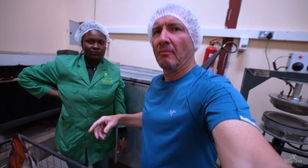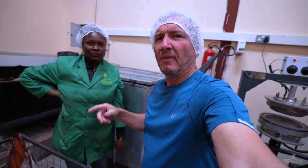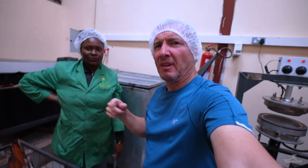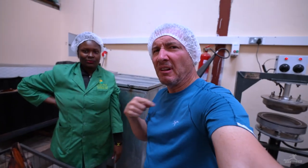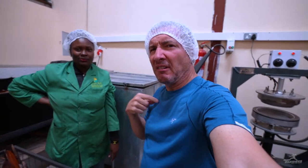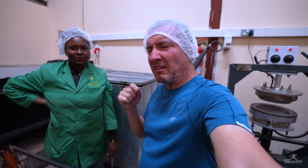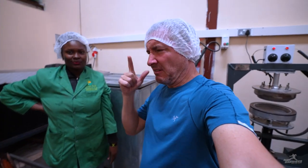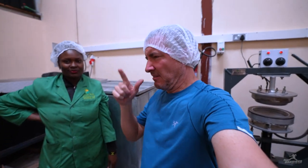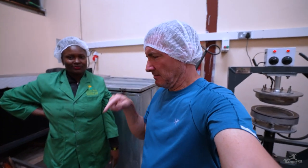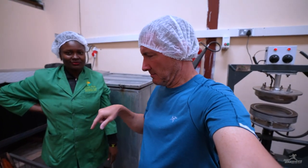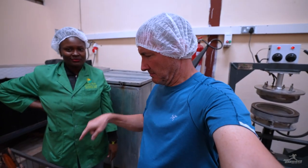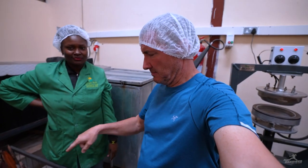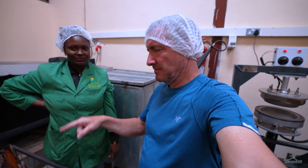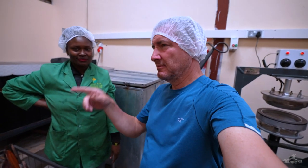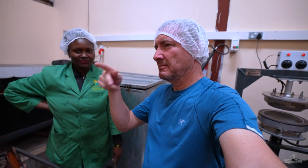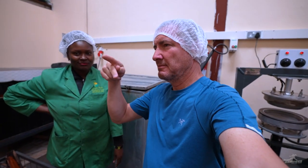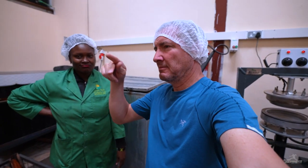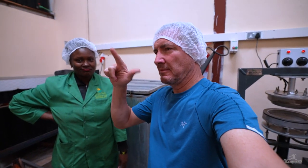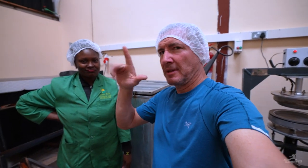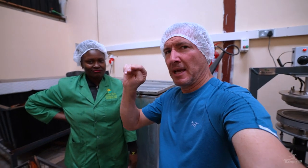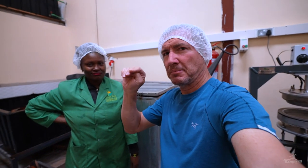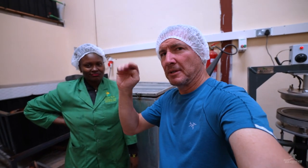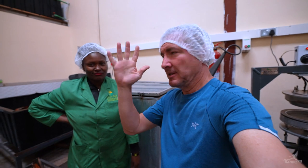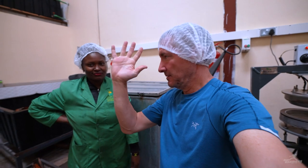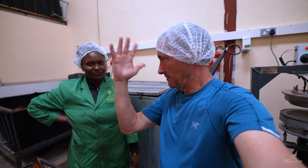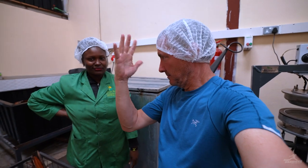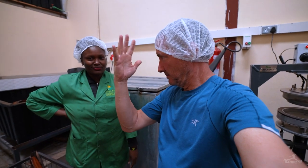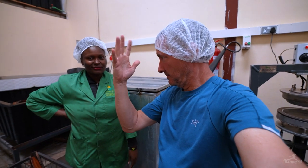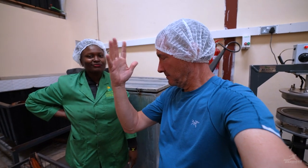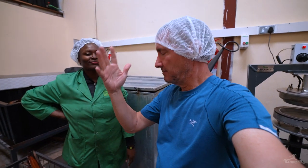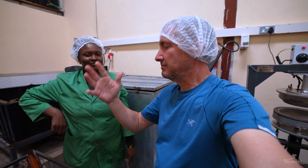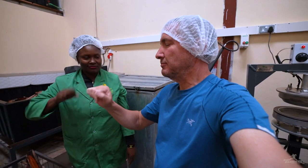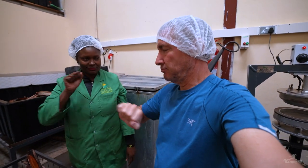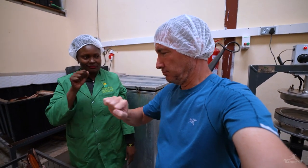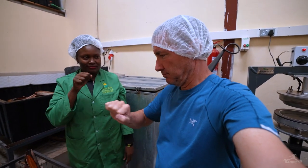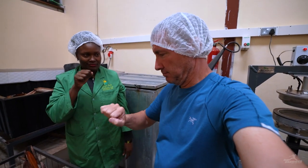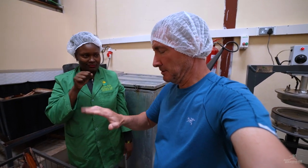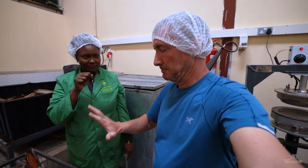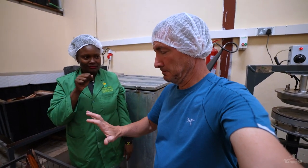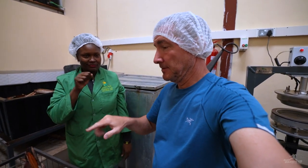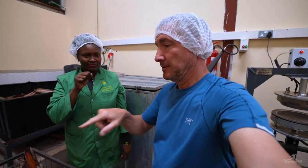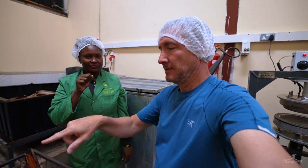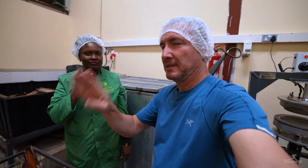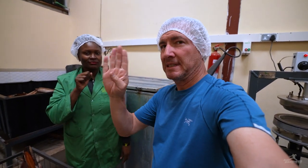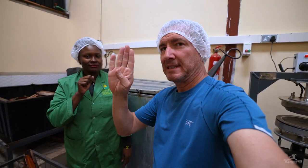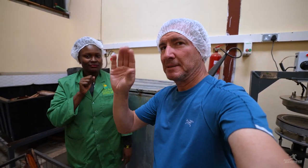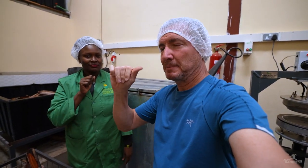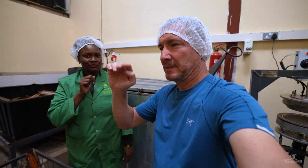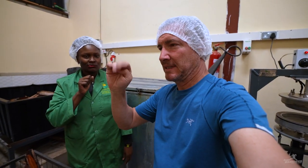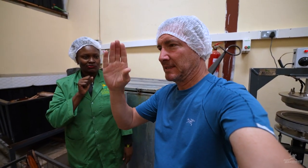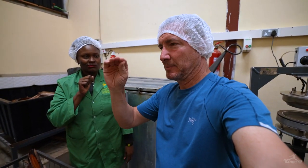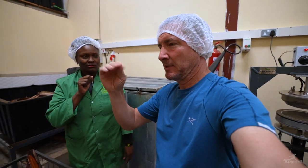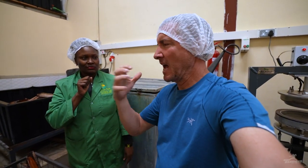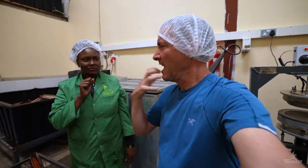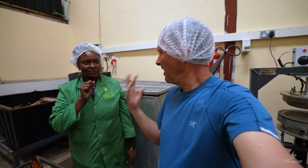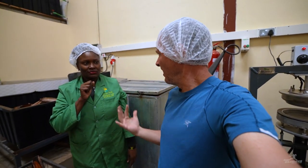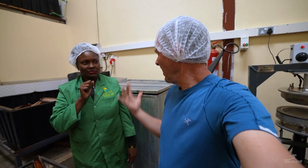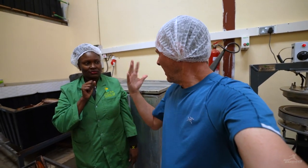So I’m surprised you wash the palm leaves but you use heat for the bamboo.